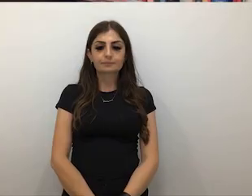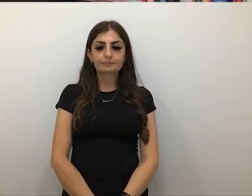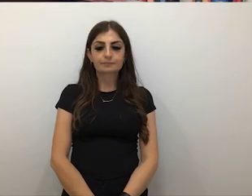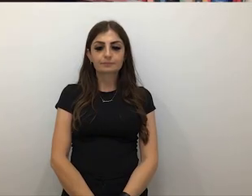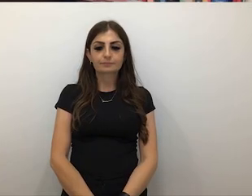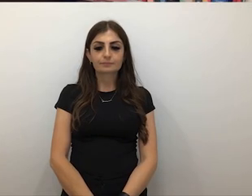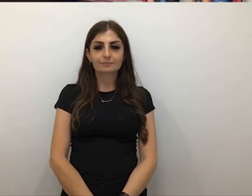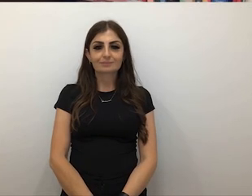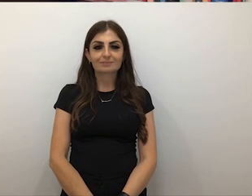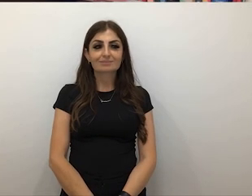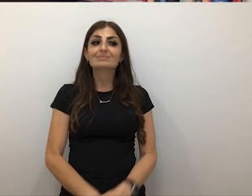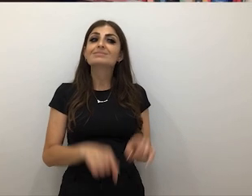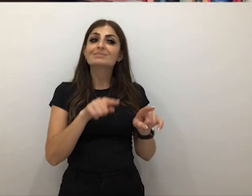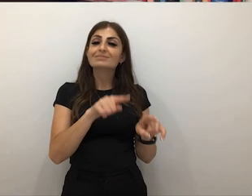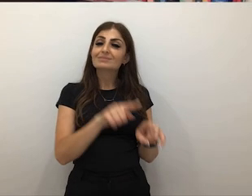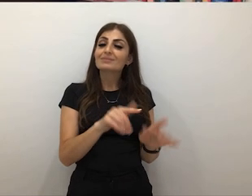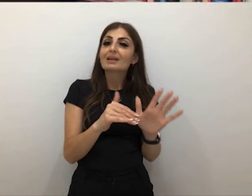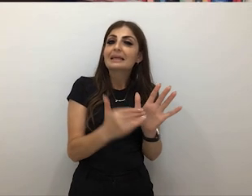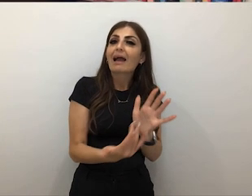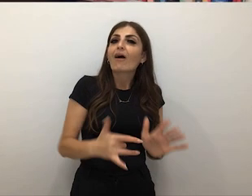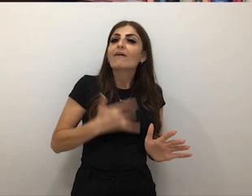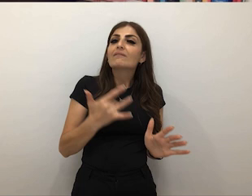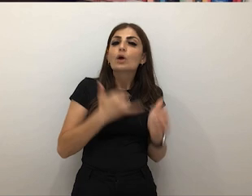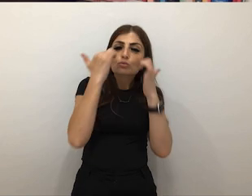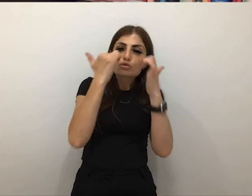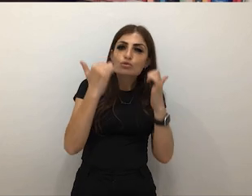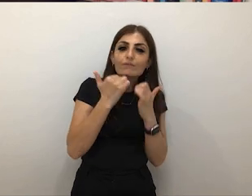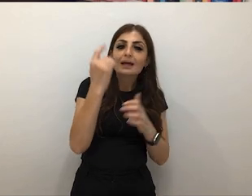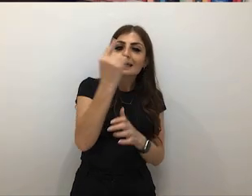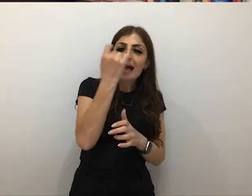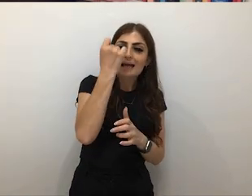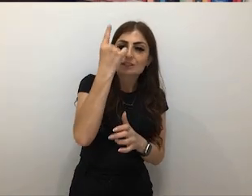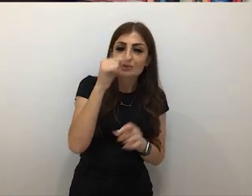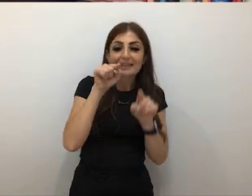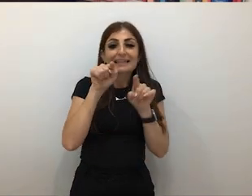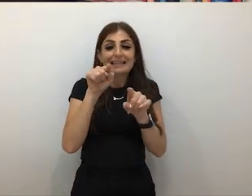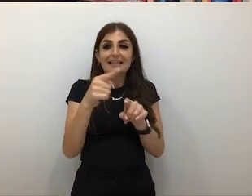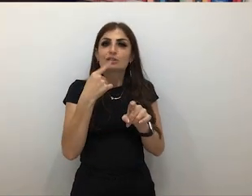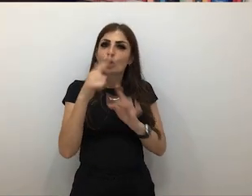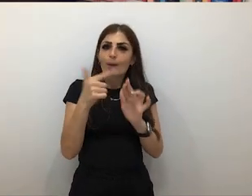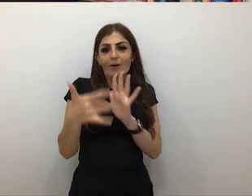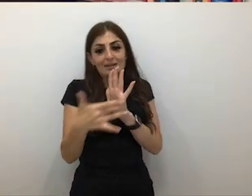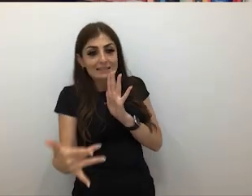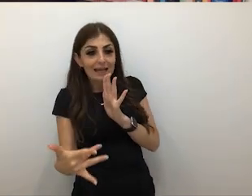At this stage, I feel like it's pretty proven and understood that these kind of tech based, immersive art spaces,